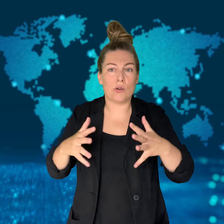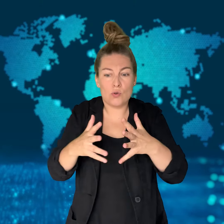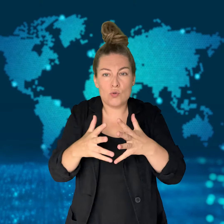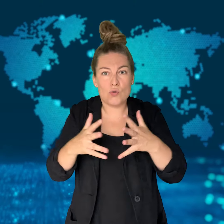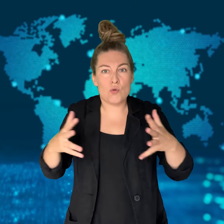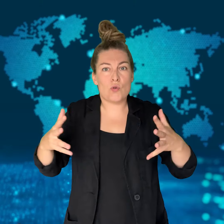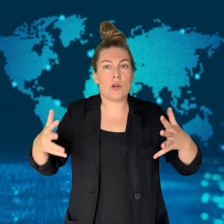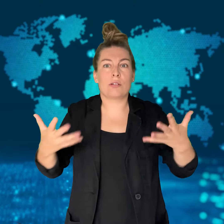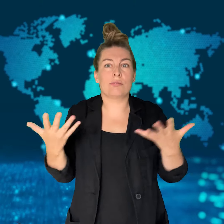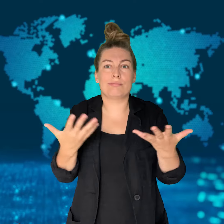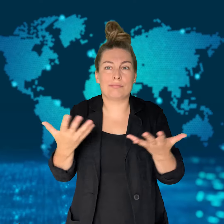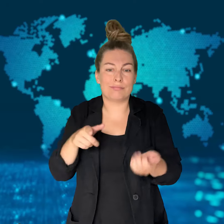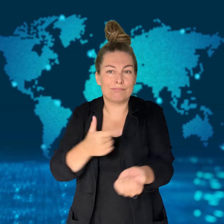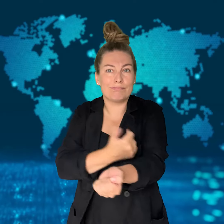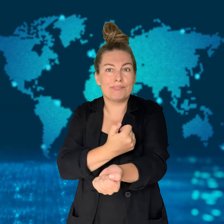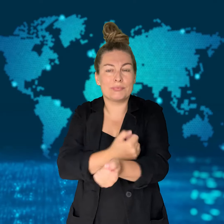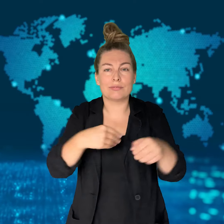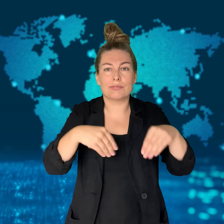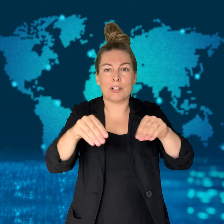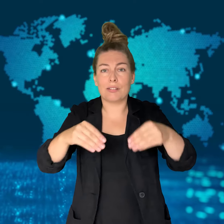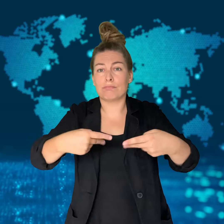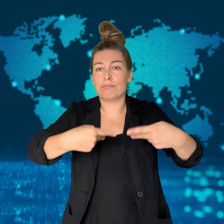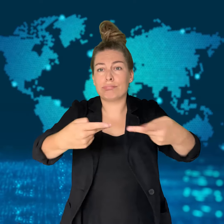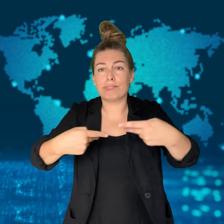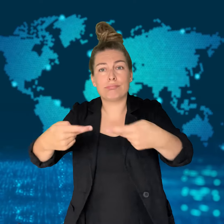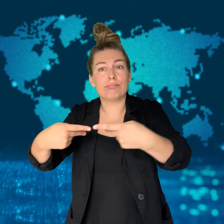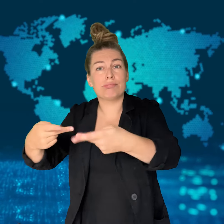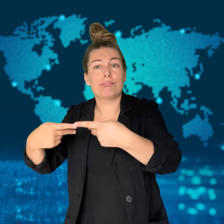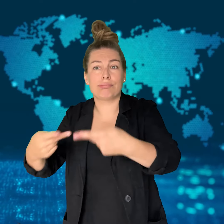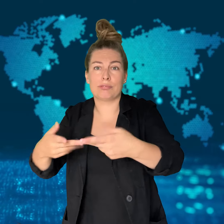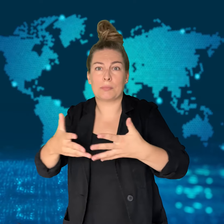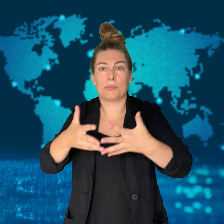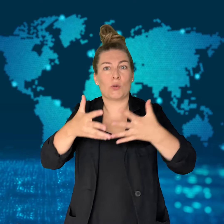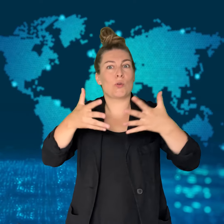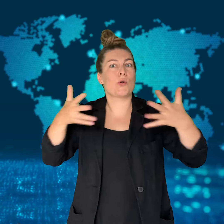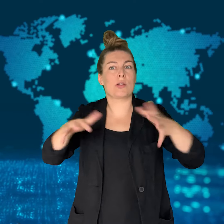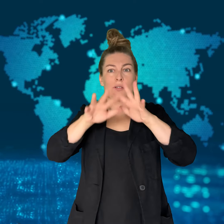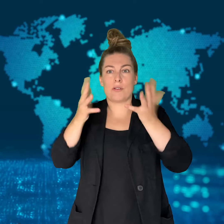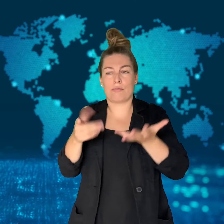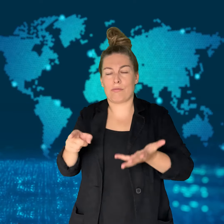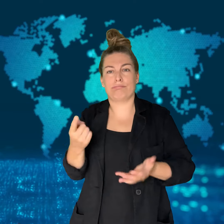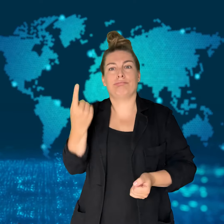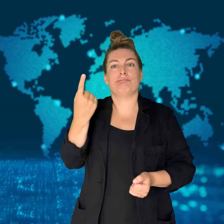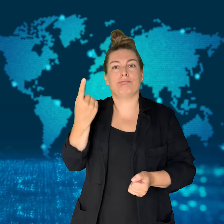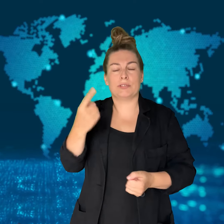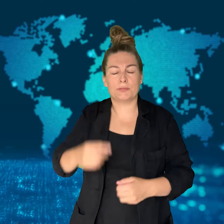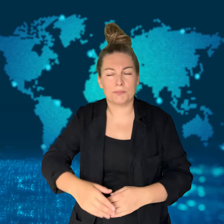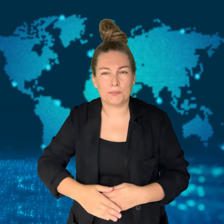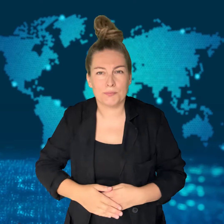The country is a supplier in the growing market for synthetic drugs